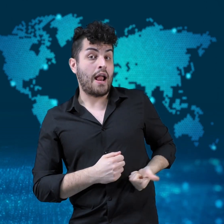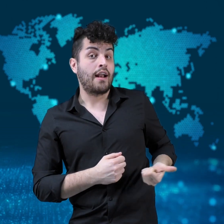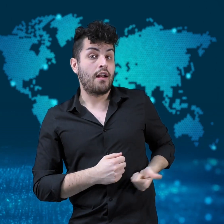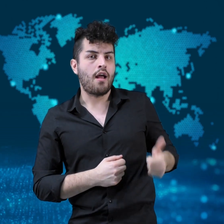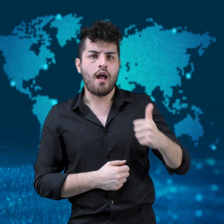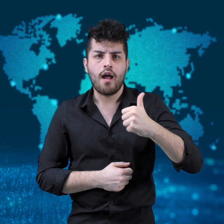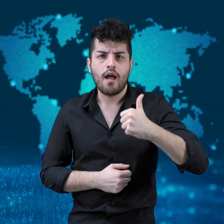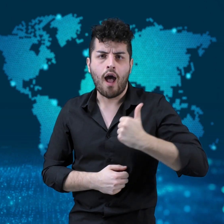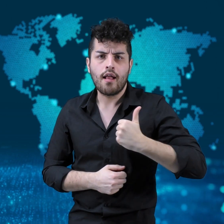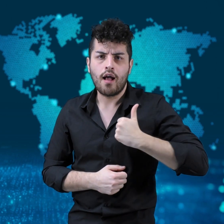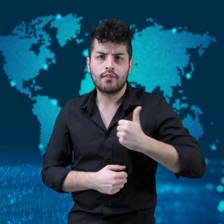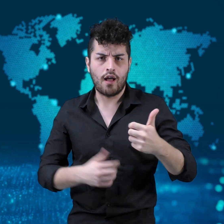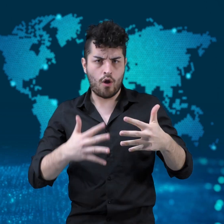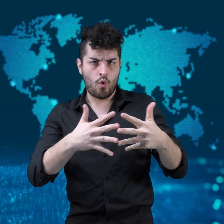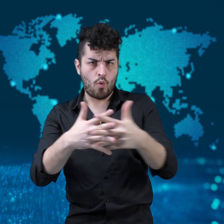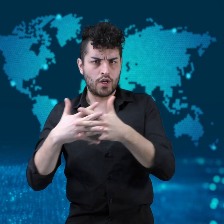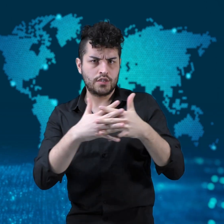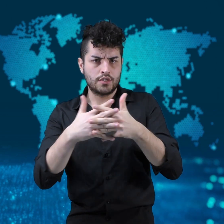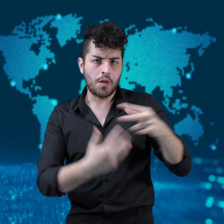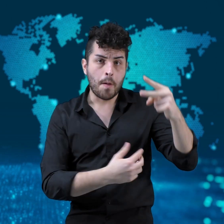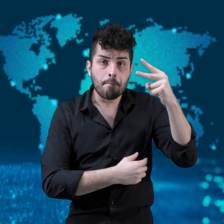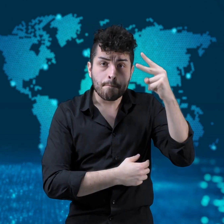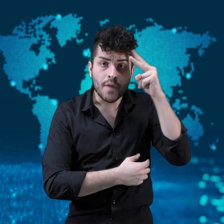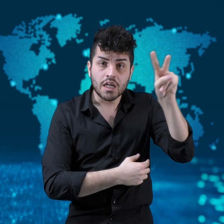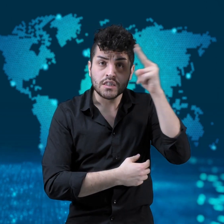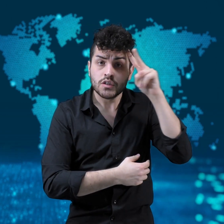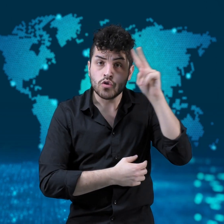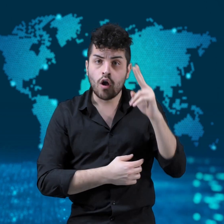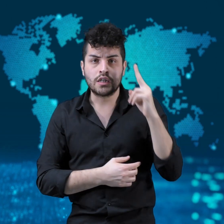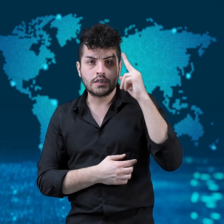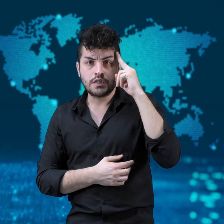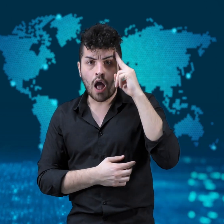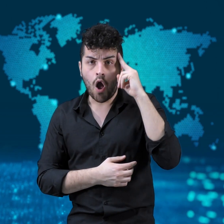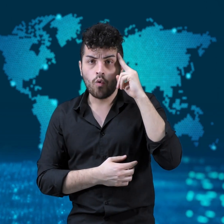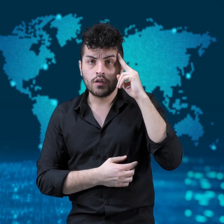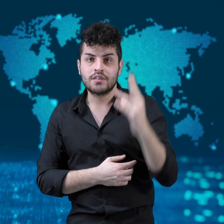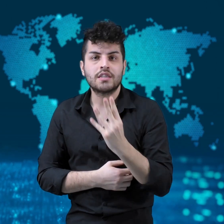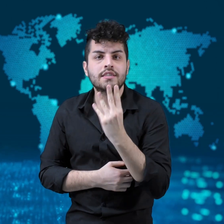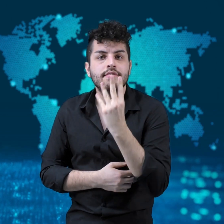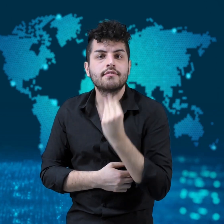which was developed by a US/Germany company.